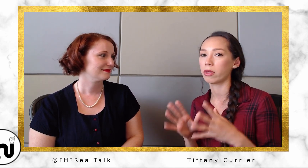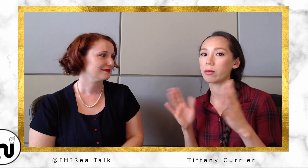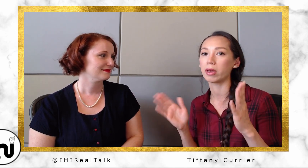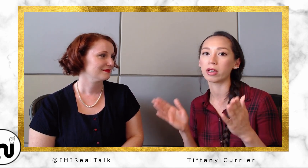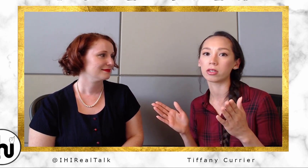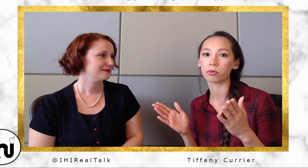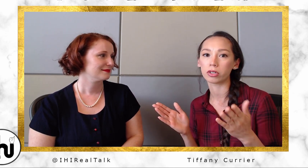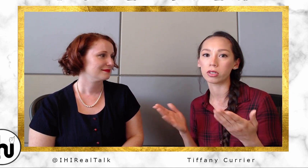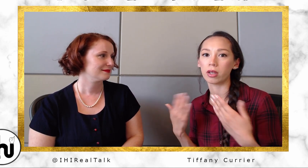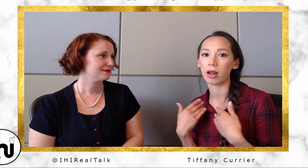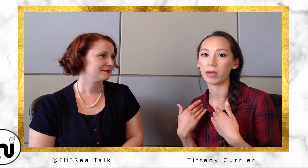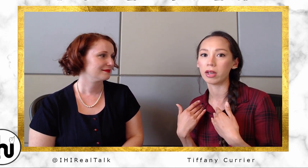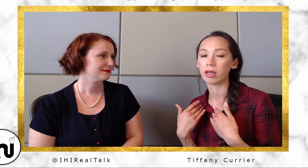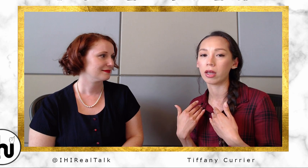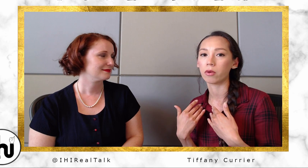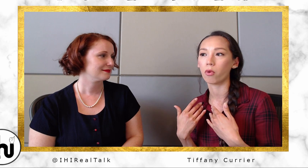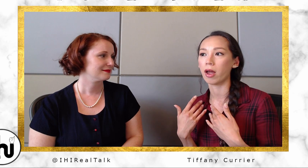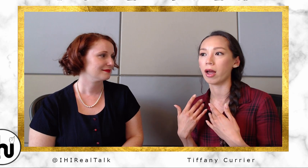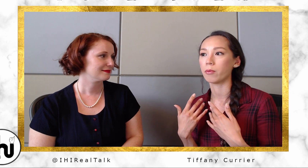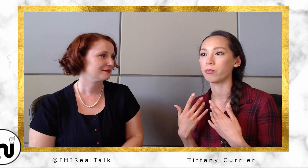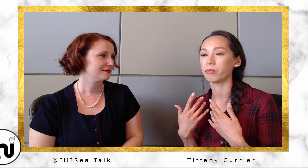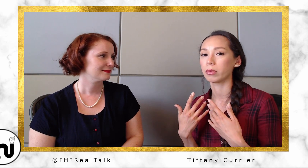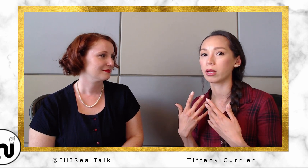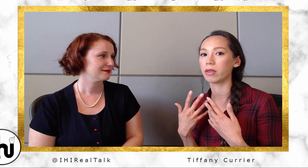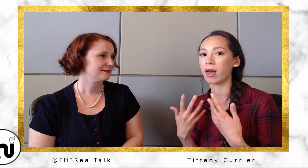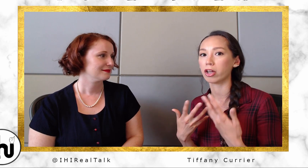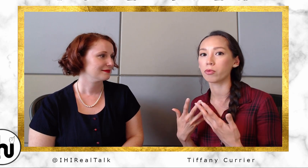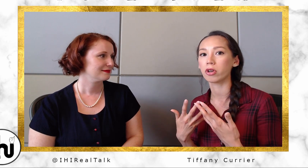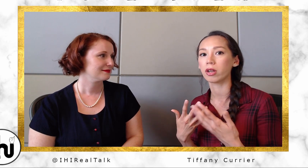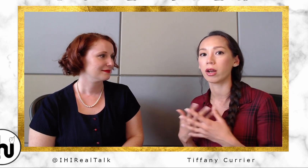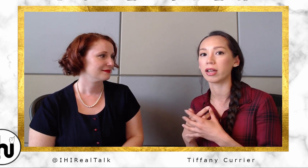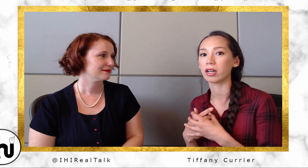biggest reason that I'm in it and why I'm in that community and I identify